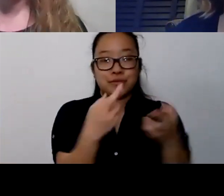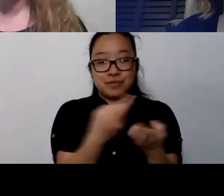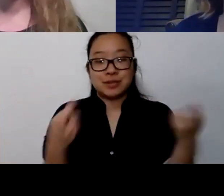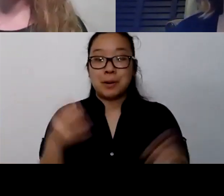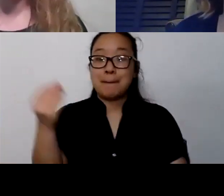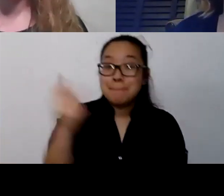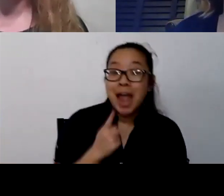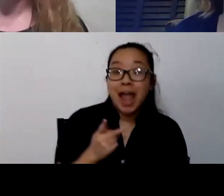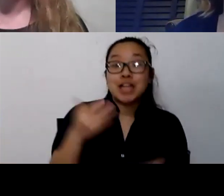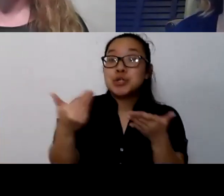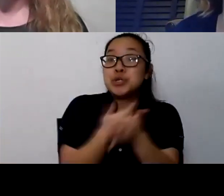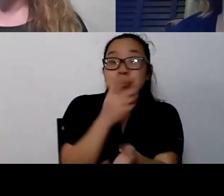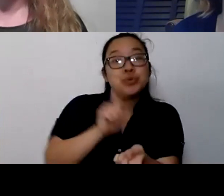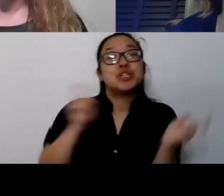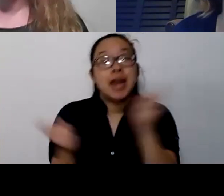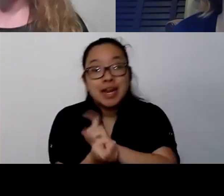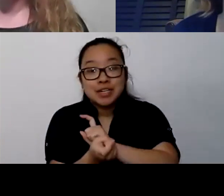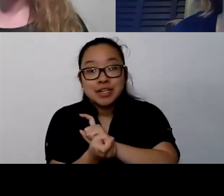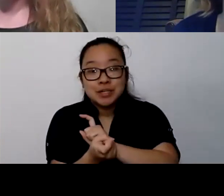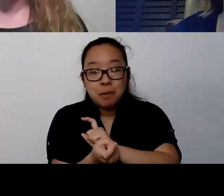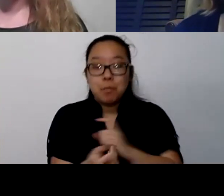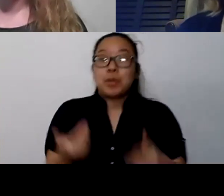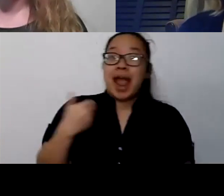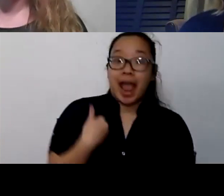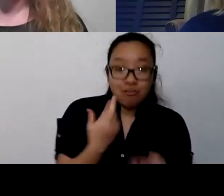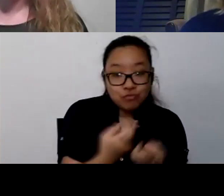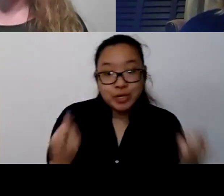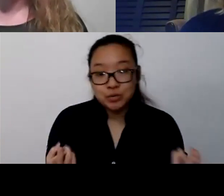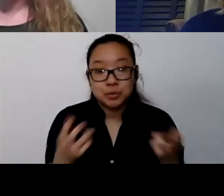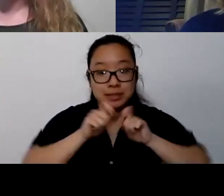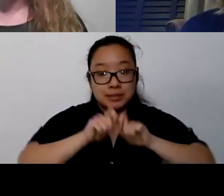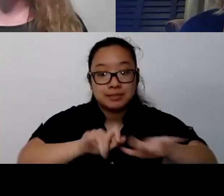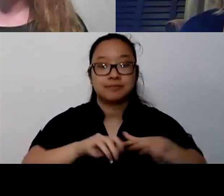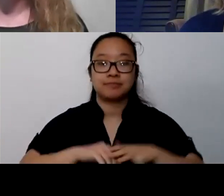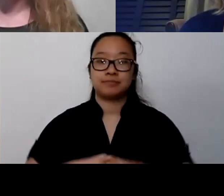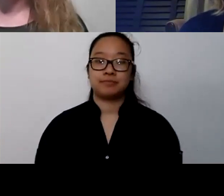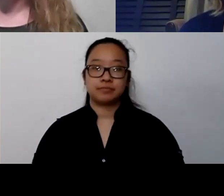as often a year ago as we're starting to have now. And so, that's wonderful.